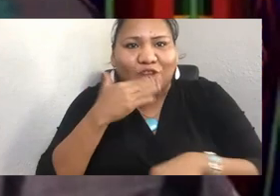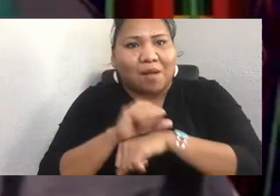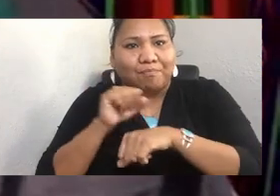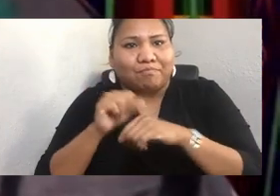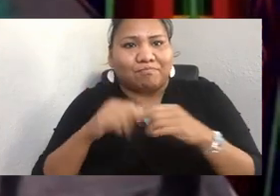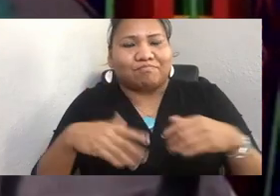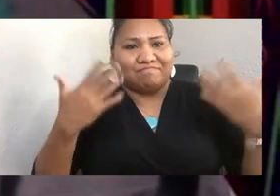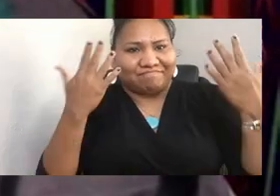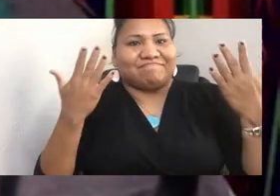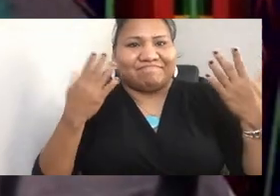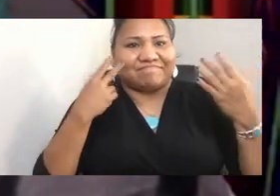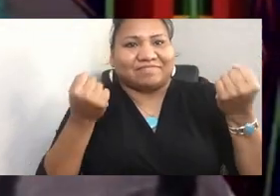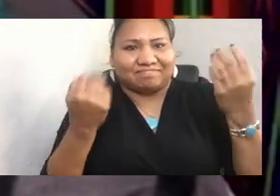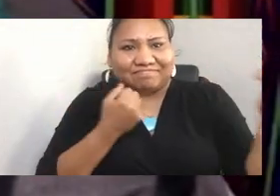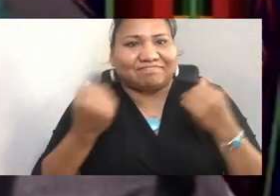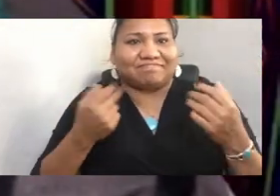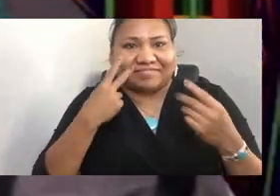for us today.